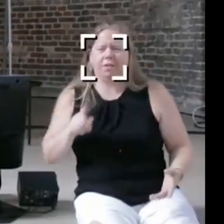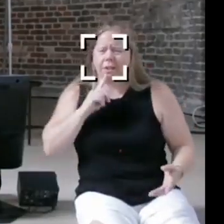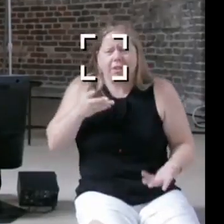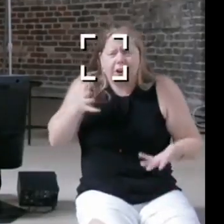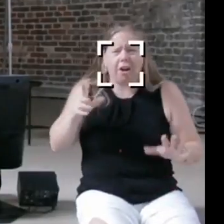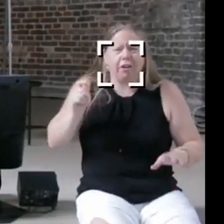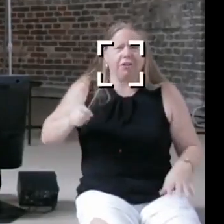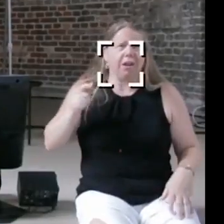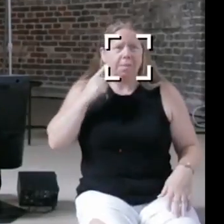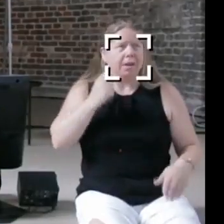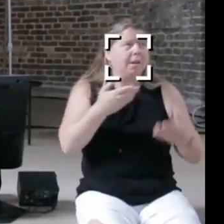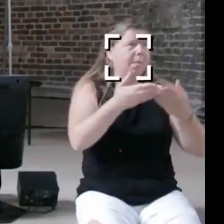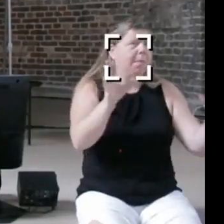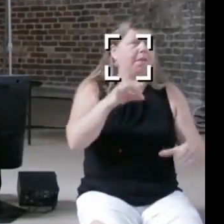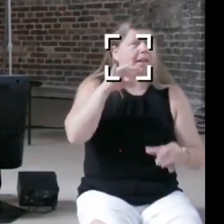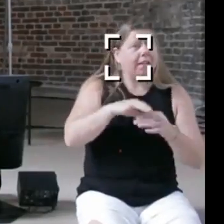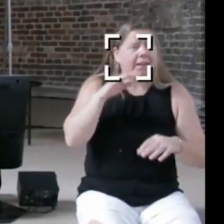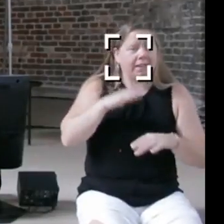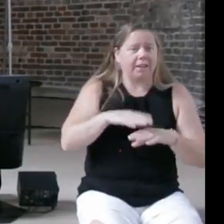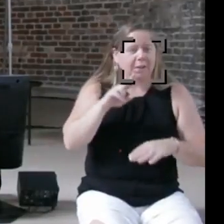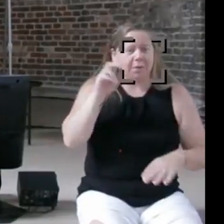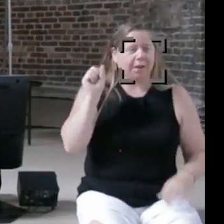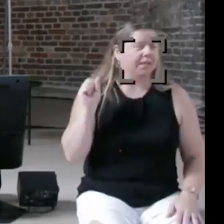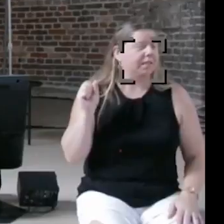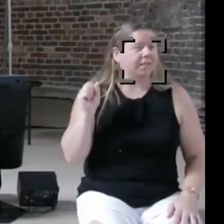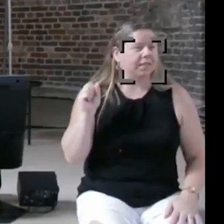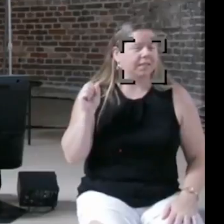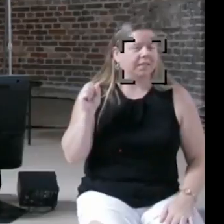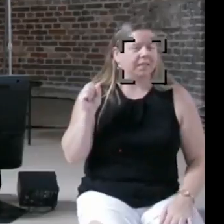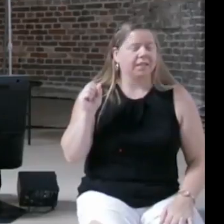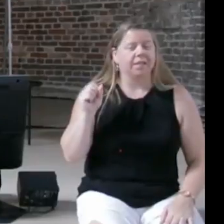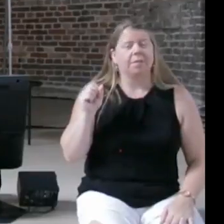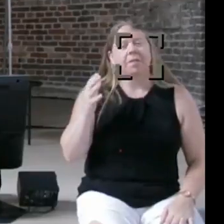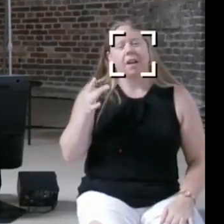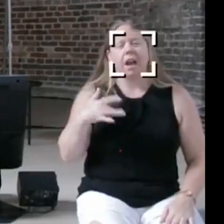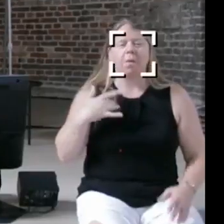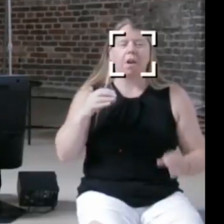elected in the United States, so to me I wanna set the bar higher, I wanna say can we use